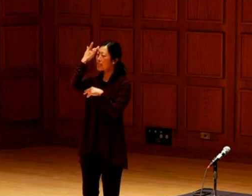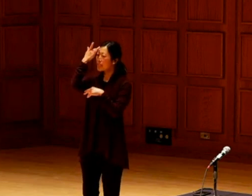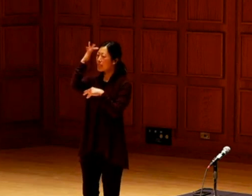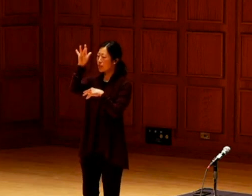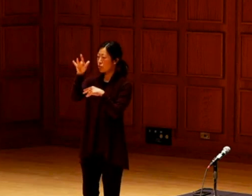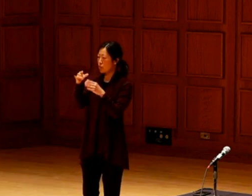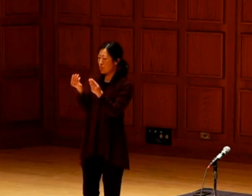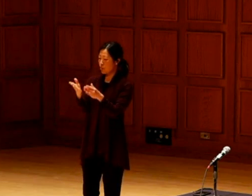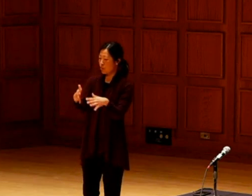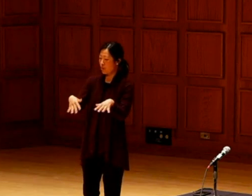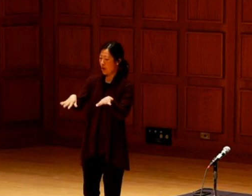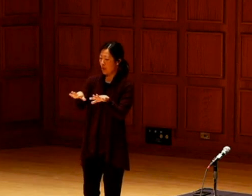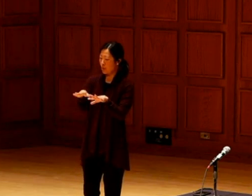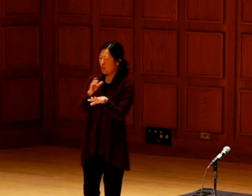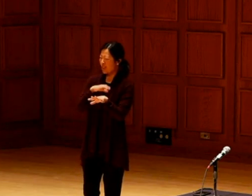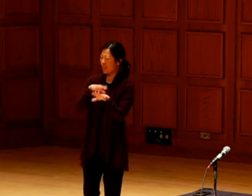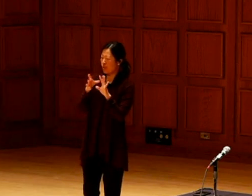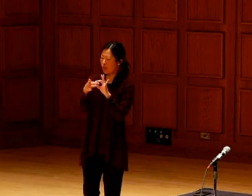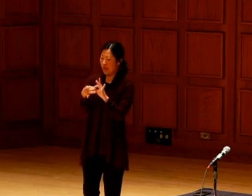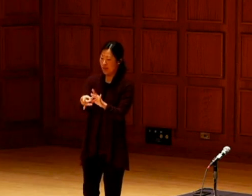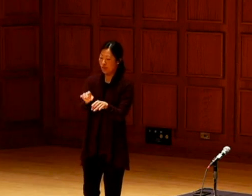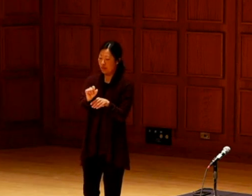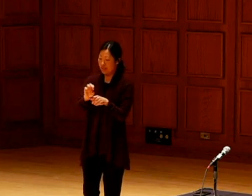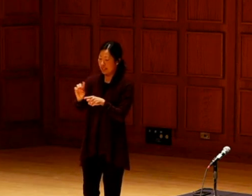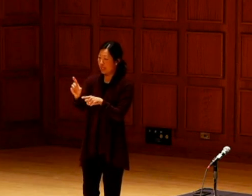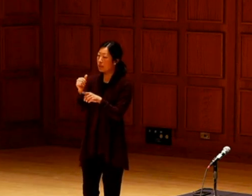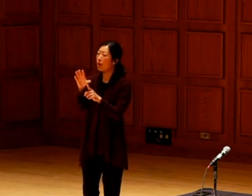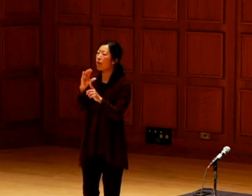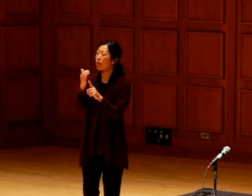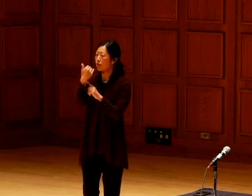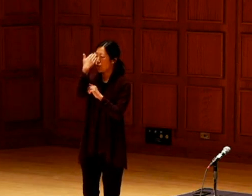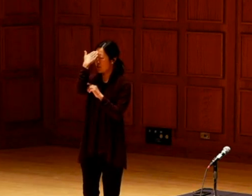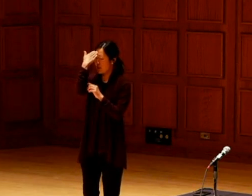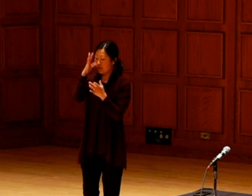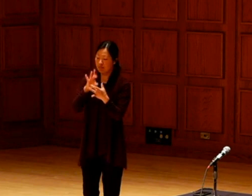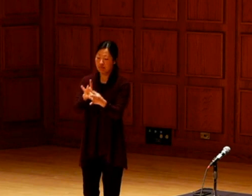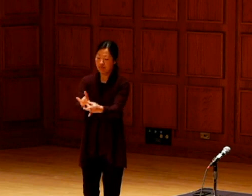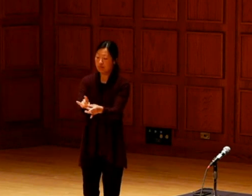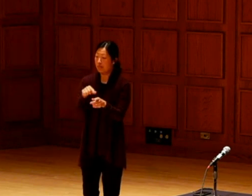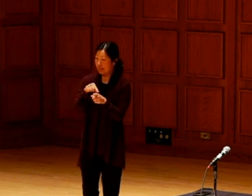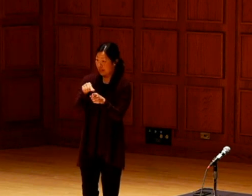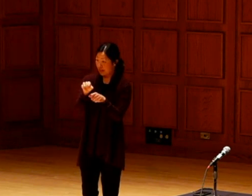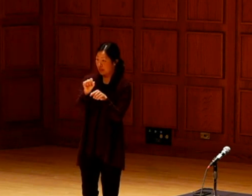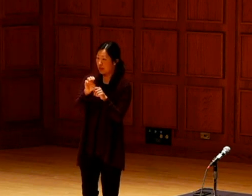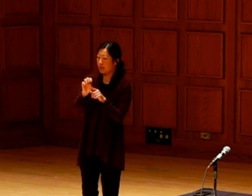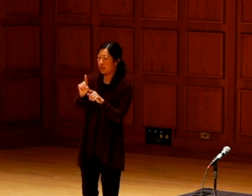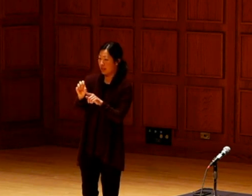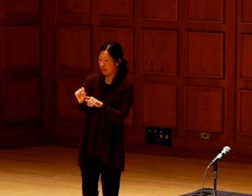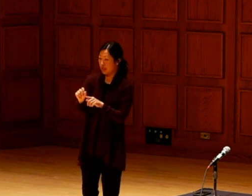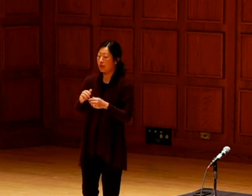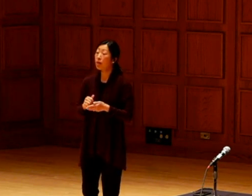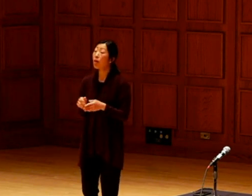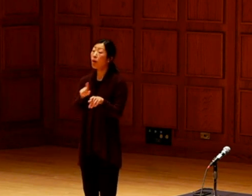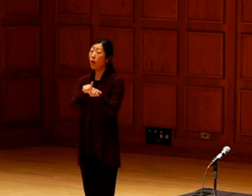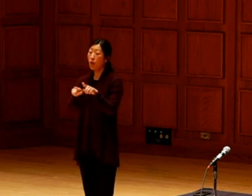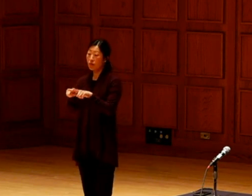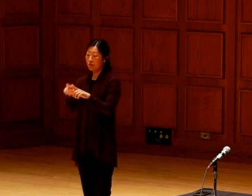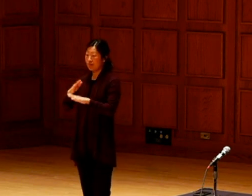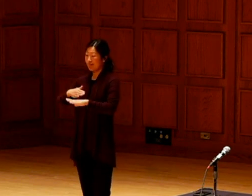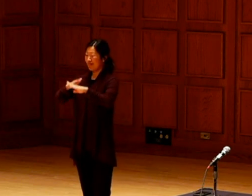intellectual properties around the seed as well as the cultural knowledge attached to those seeds and also part of that is also